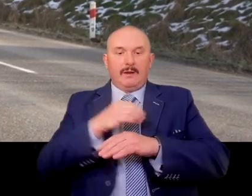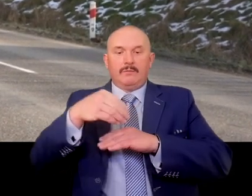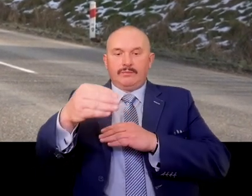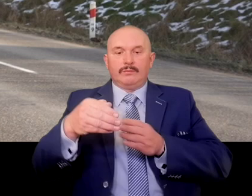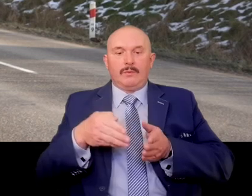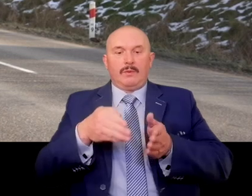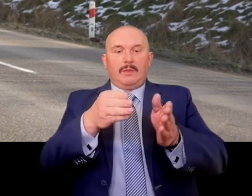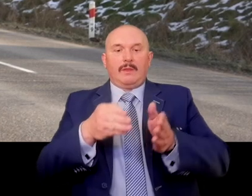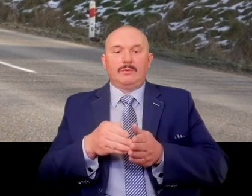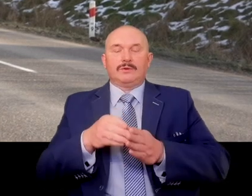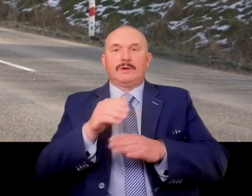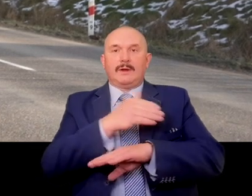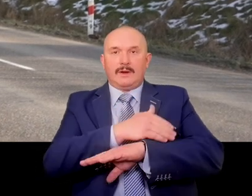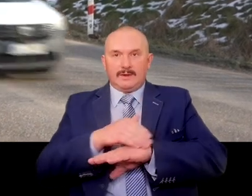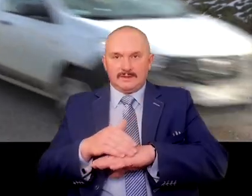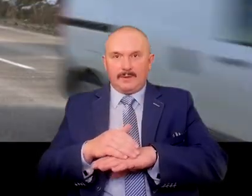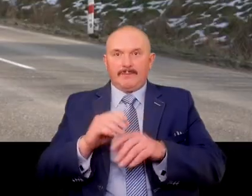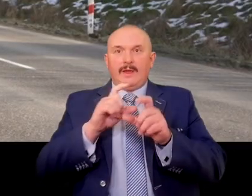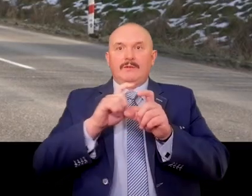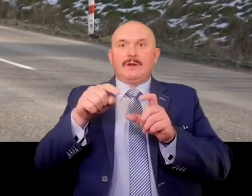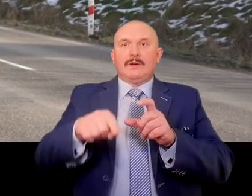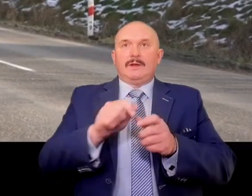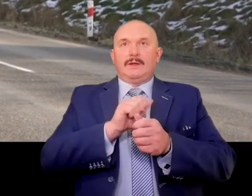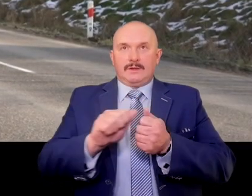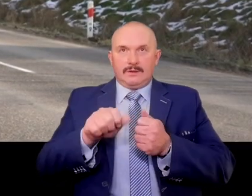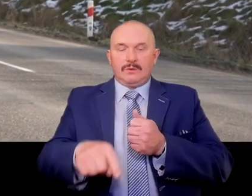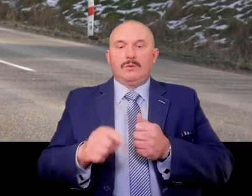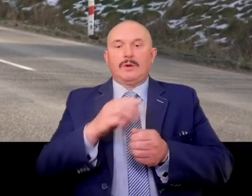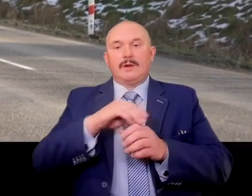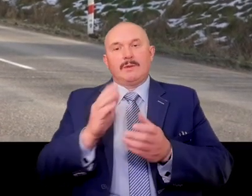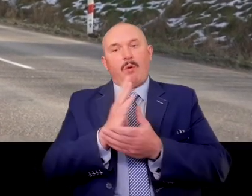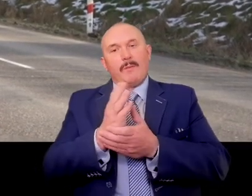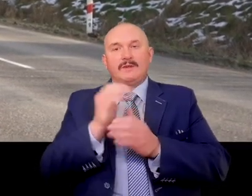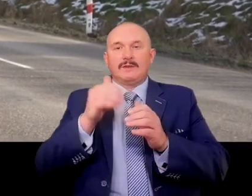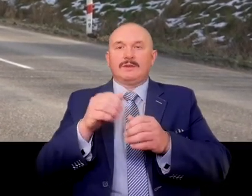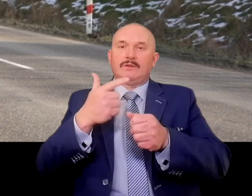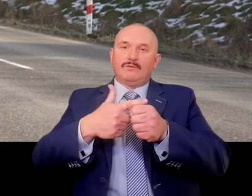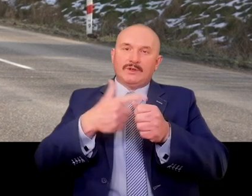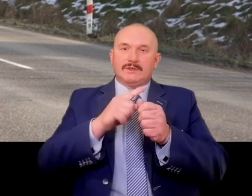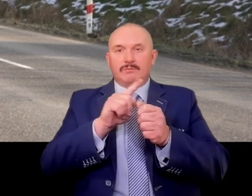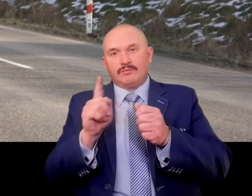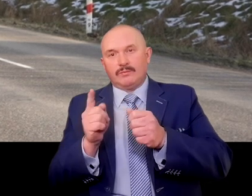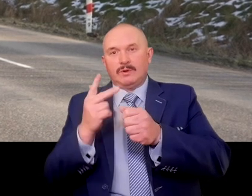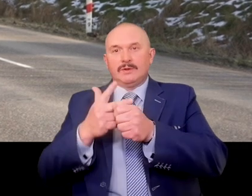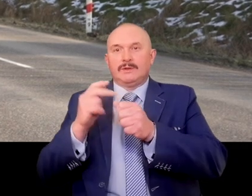At the time when this border functioned, i.e. between 1920 and 1939,